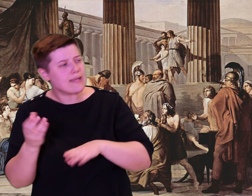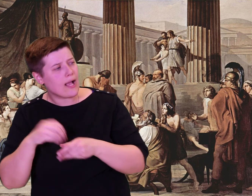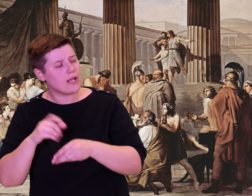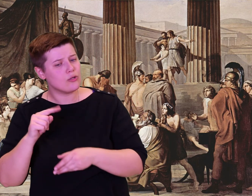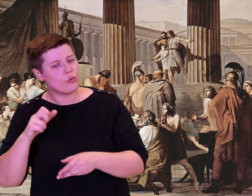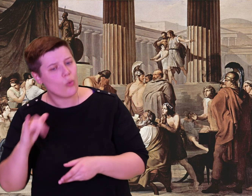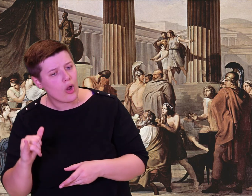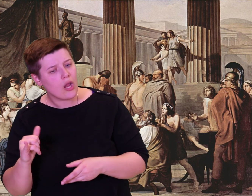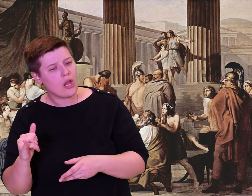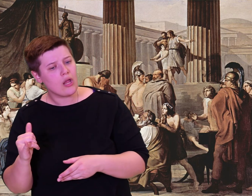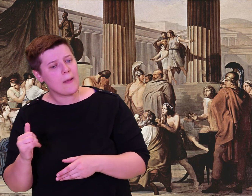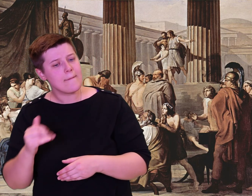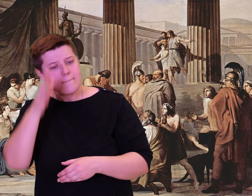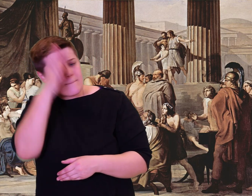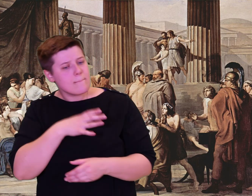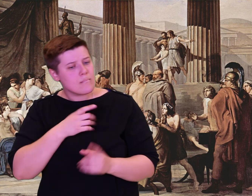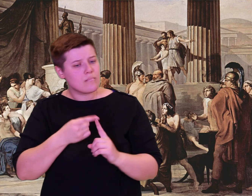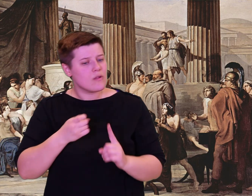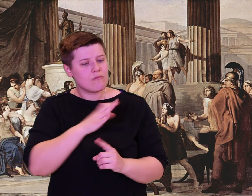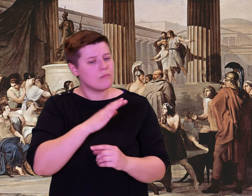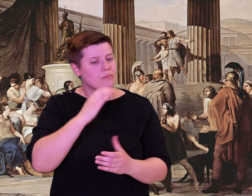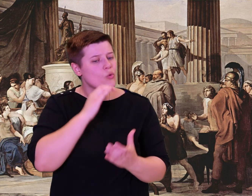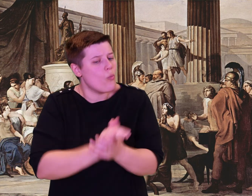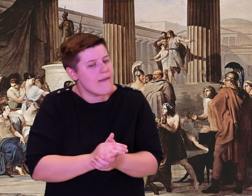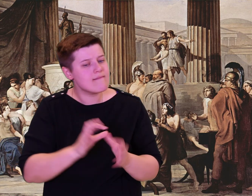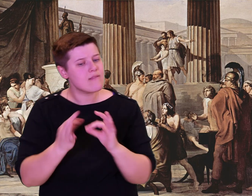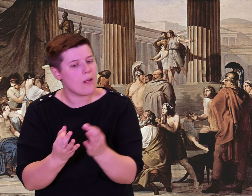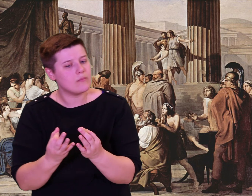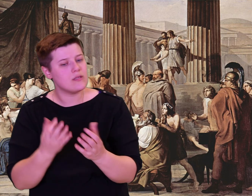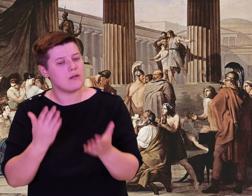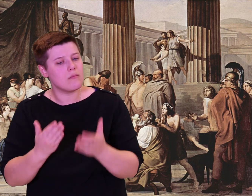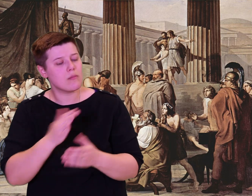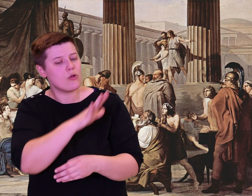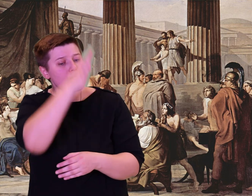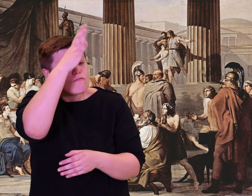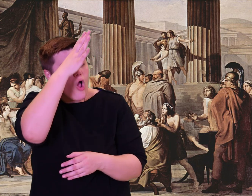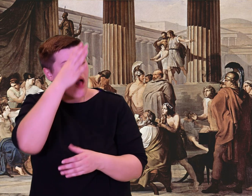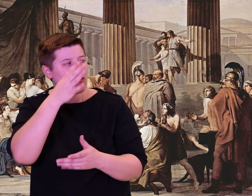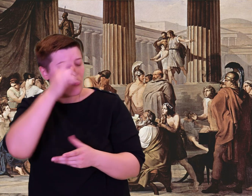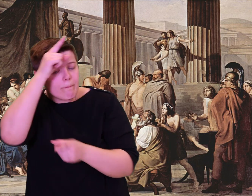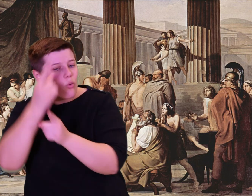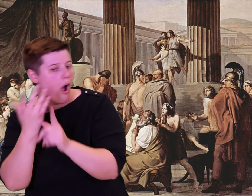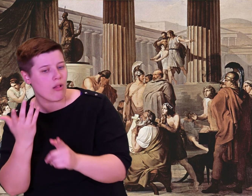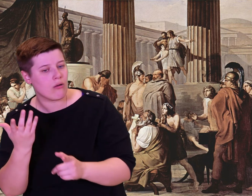times to come. Did you lose someone at Troy? A man from your wife's family,